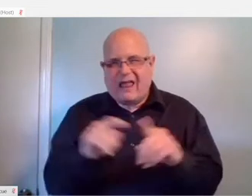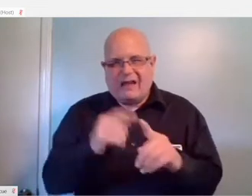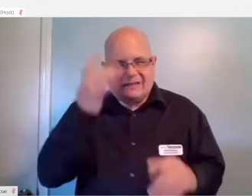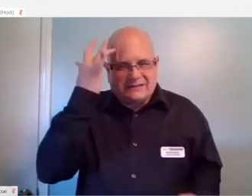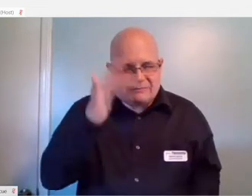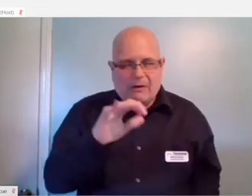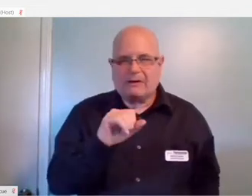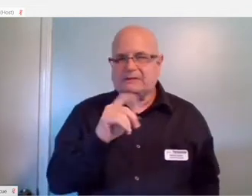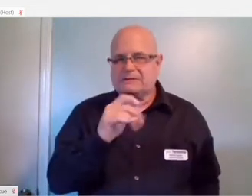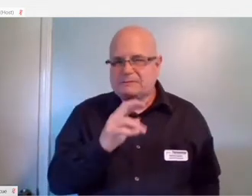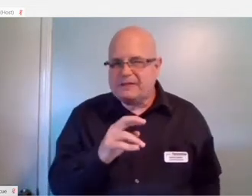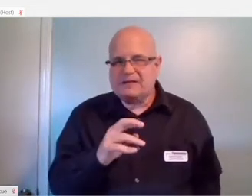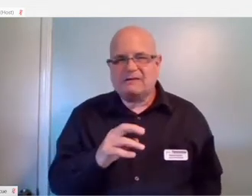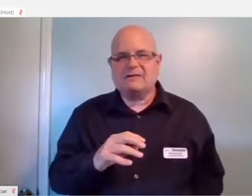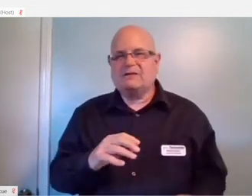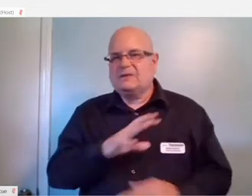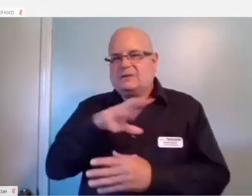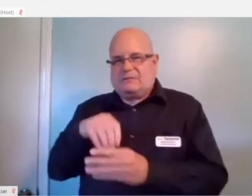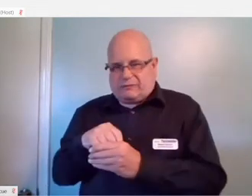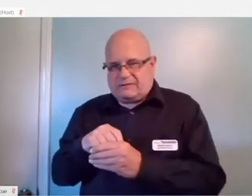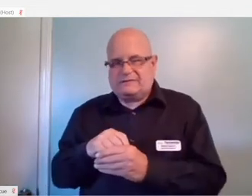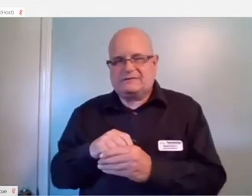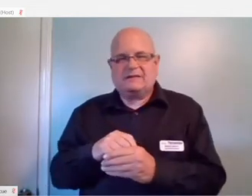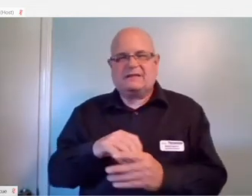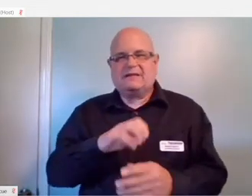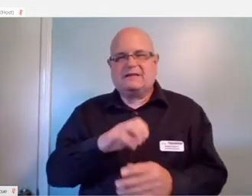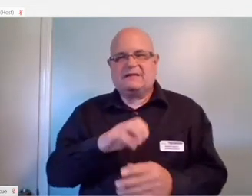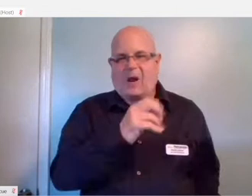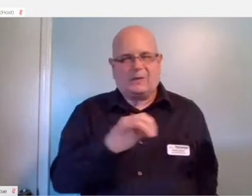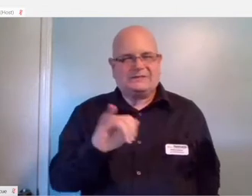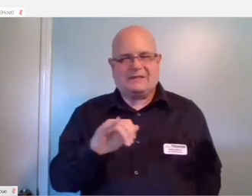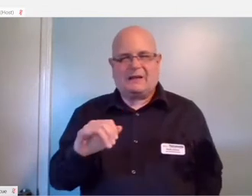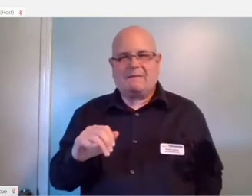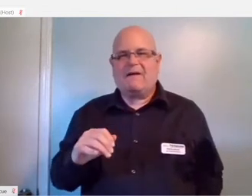So anything you would ask an Amazon Echo, you could ask the Fire TV cube and it will